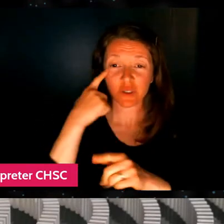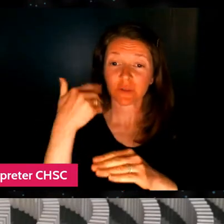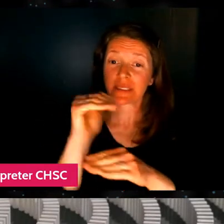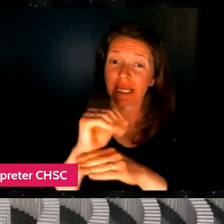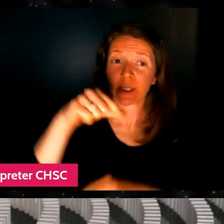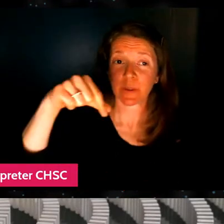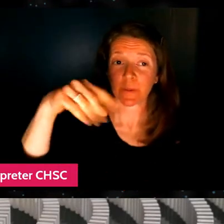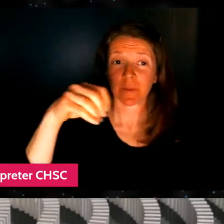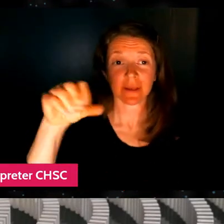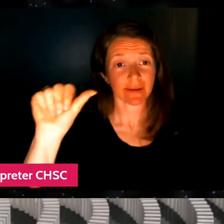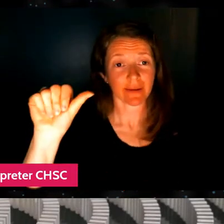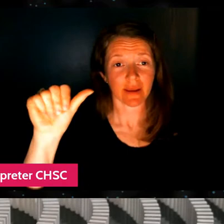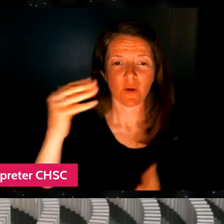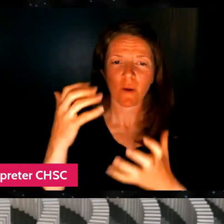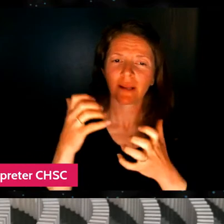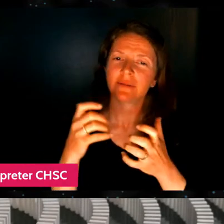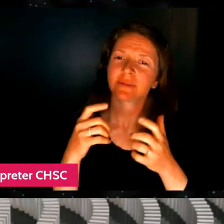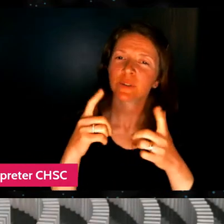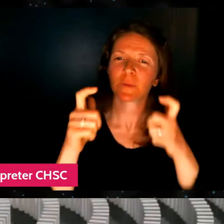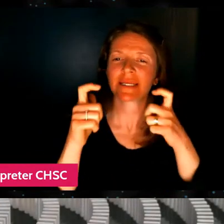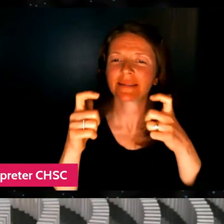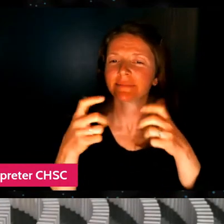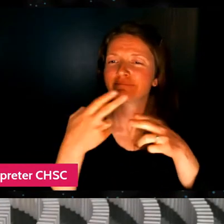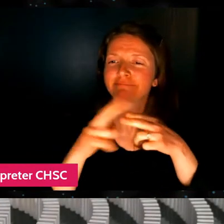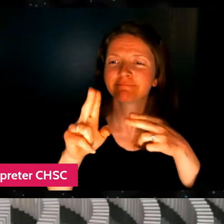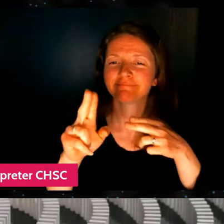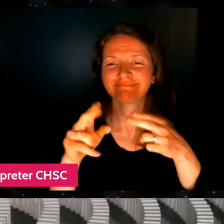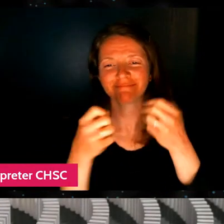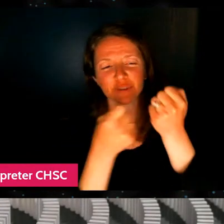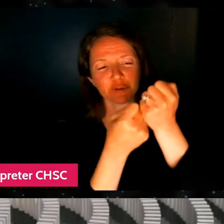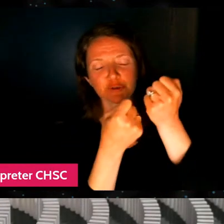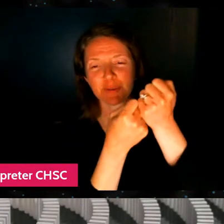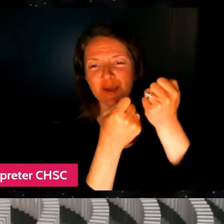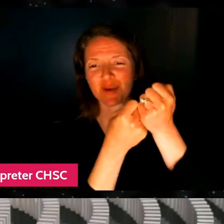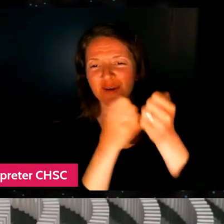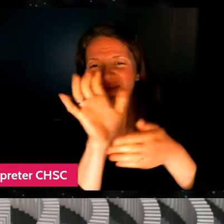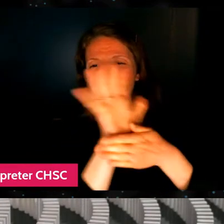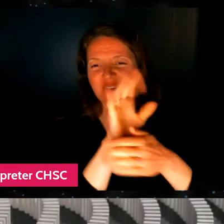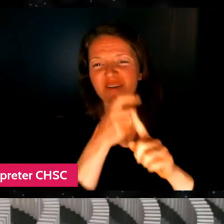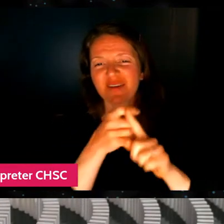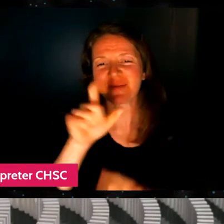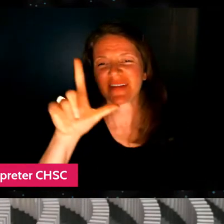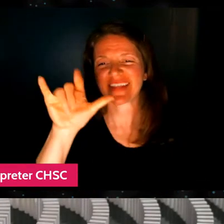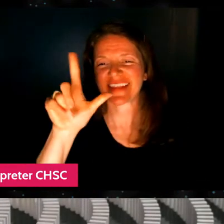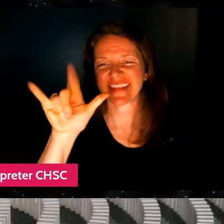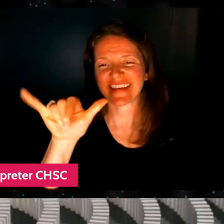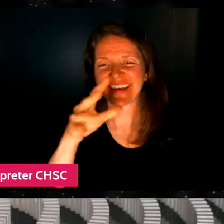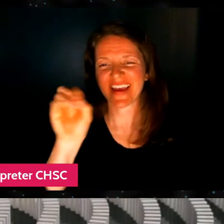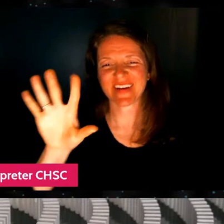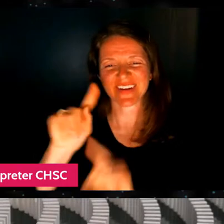a quick CIFF tribute video created by Lily and her team to give you all just a taste of Lily's incredible talent